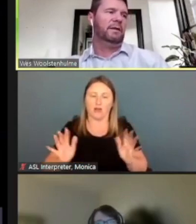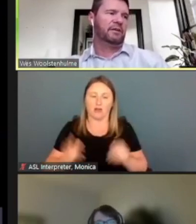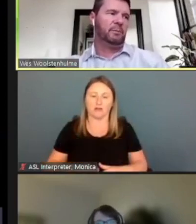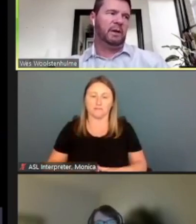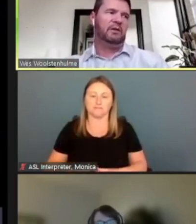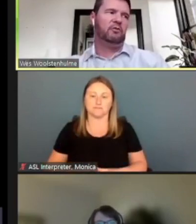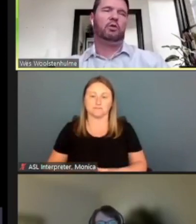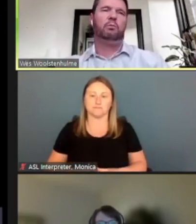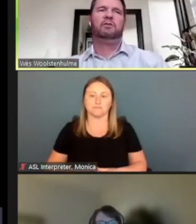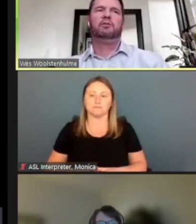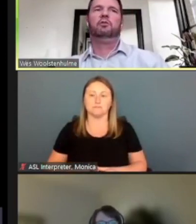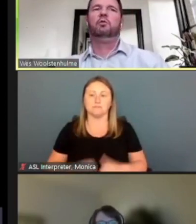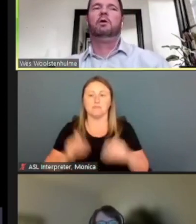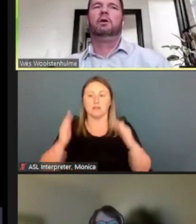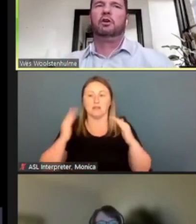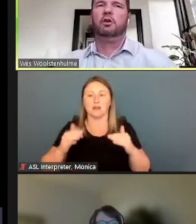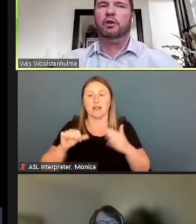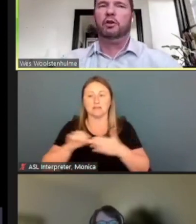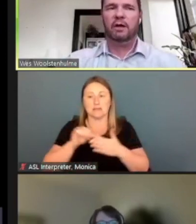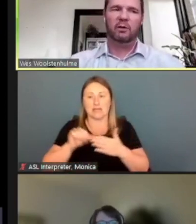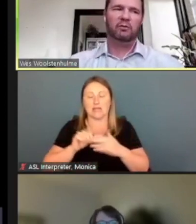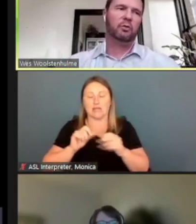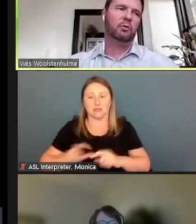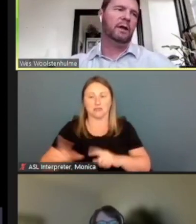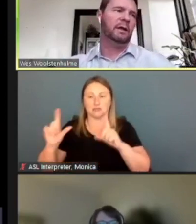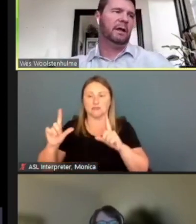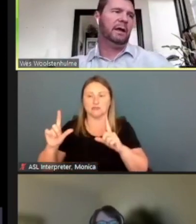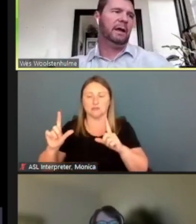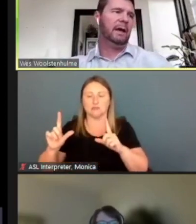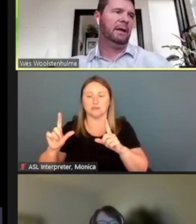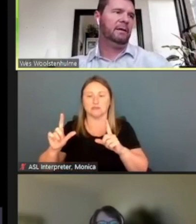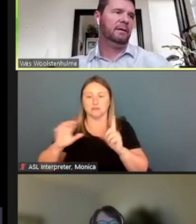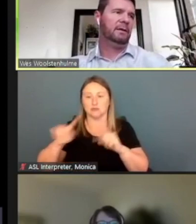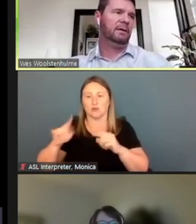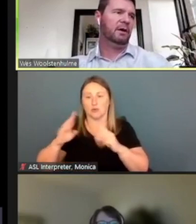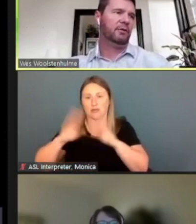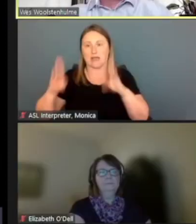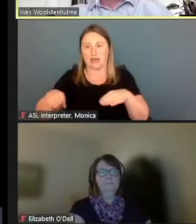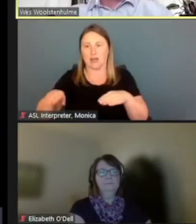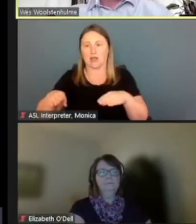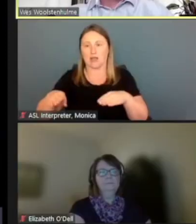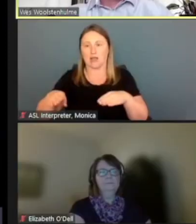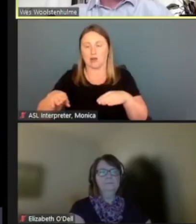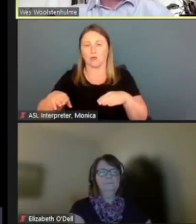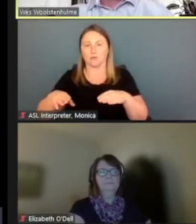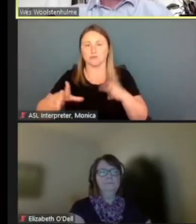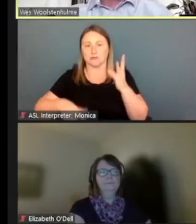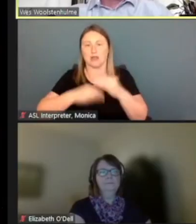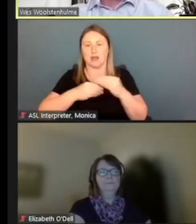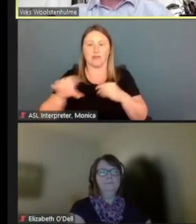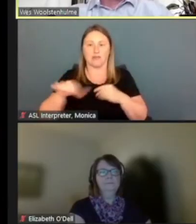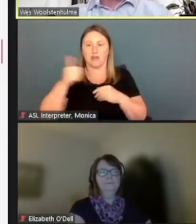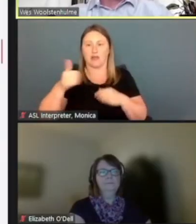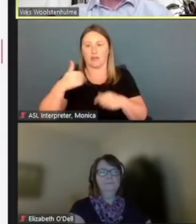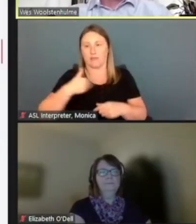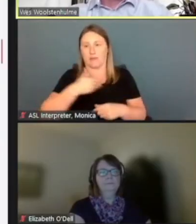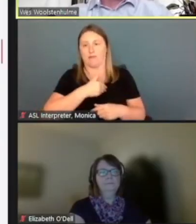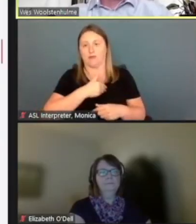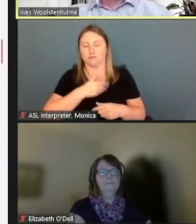The next page would be to go to your household and add the other household members in once they've done that.